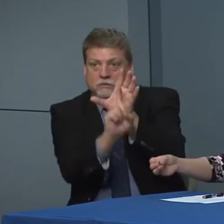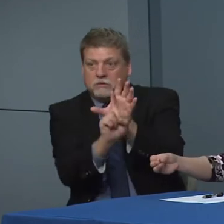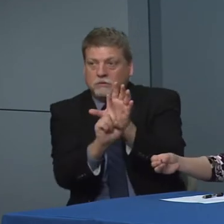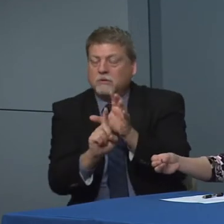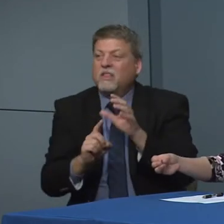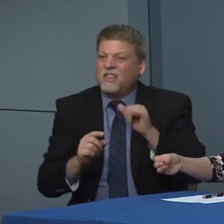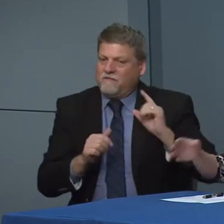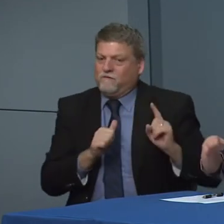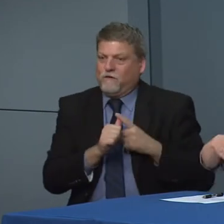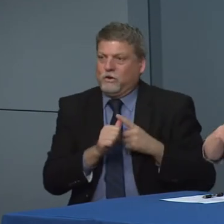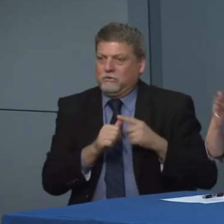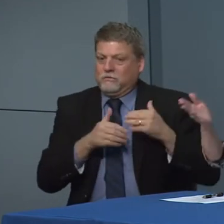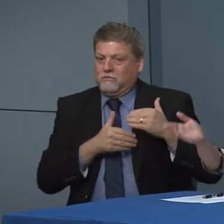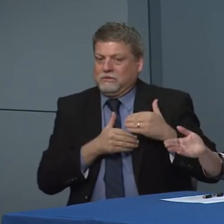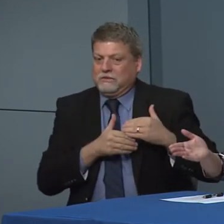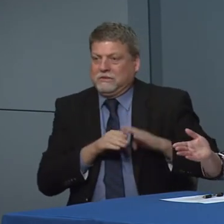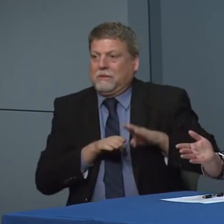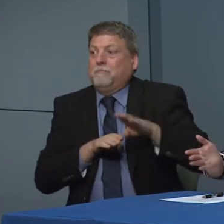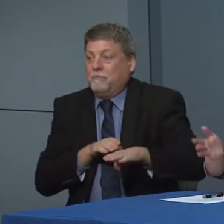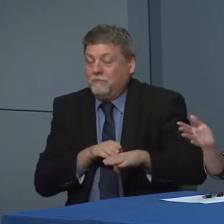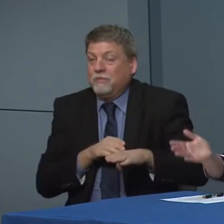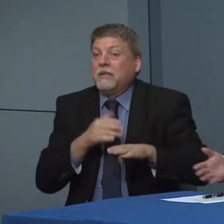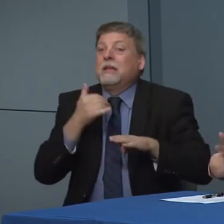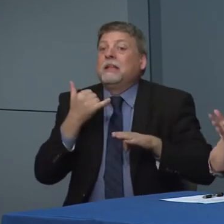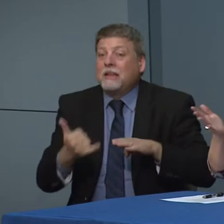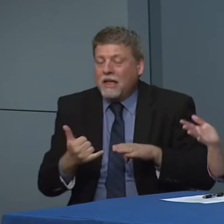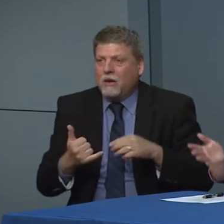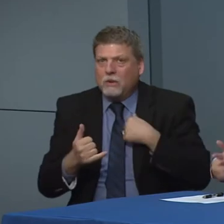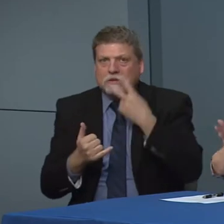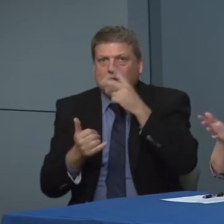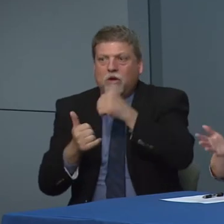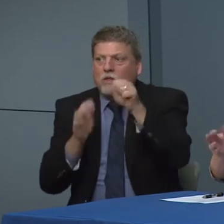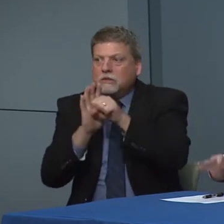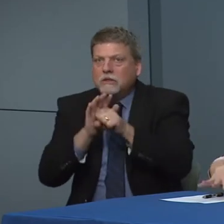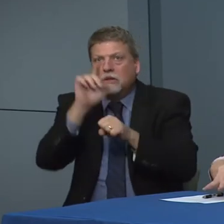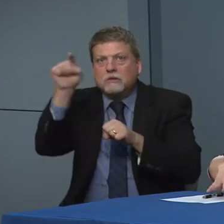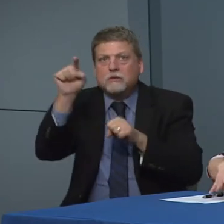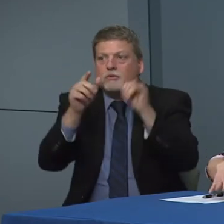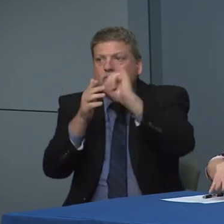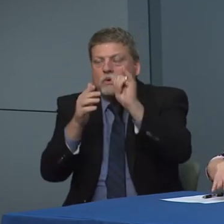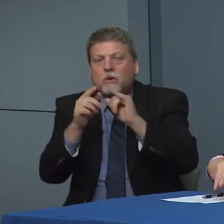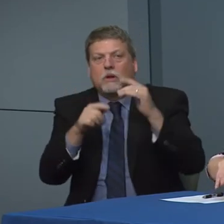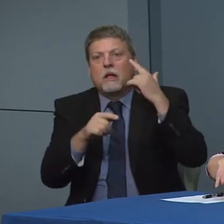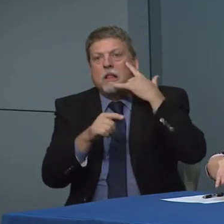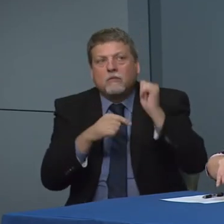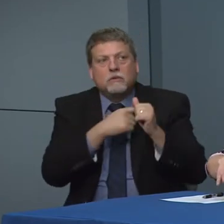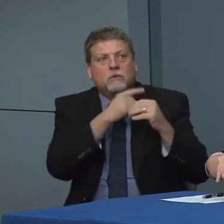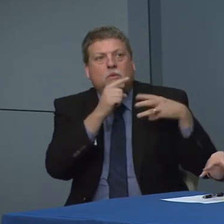into different stages of this and we get seeing this happen in New York, California and Washington where there where